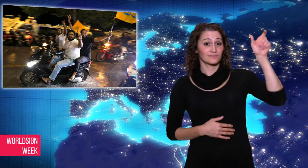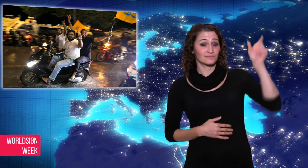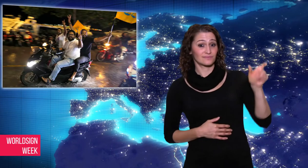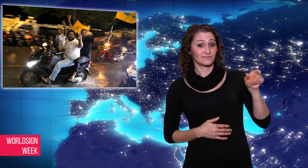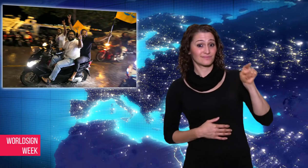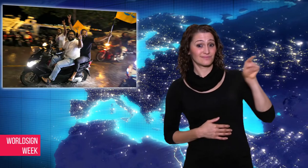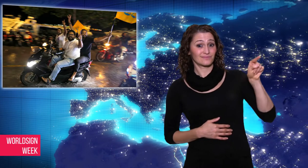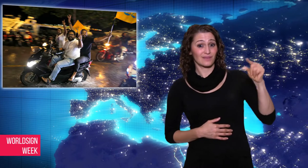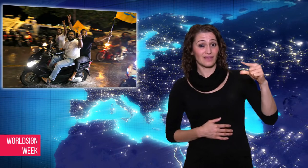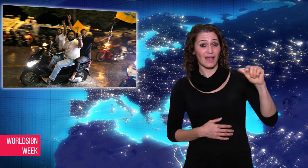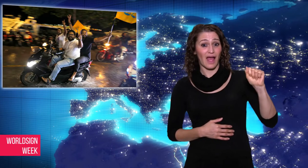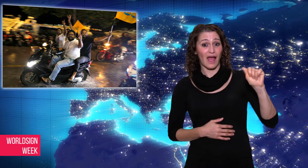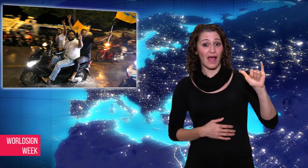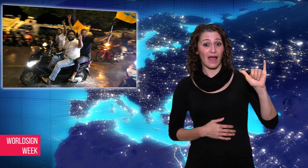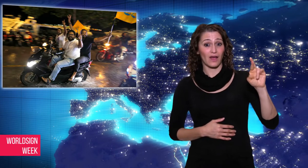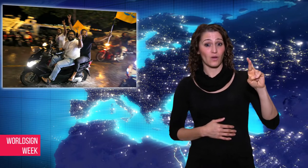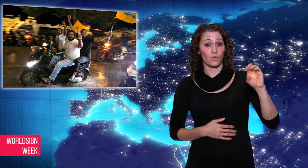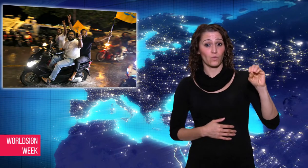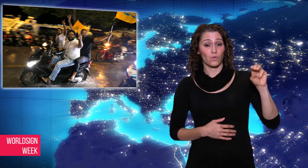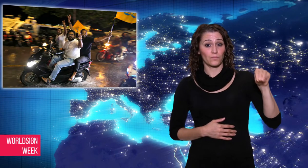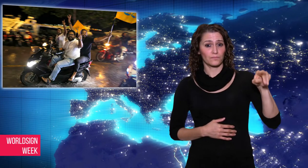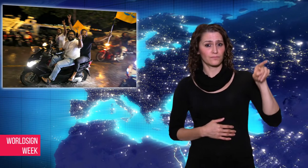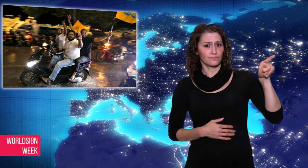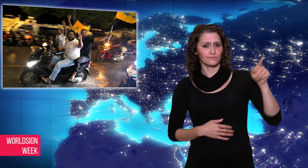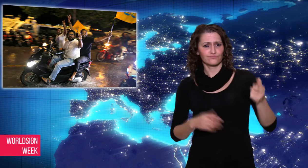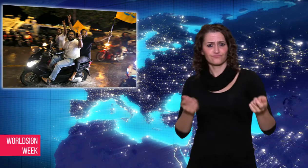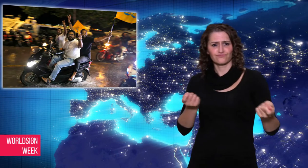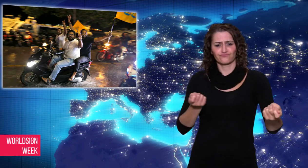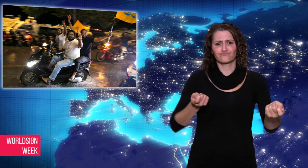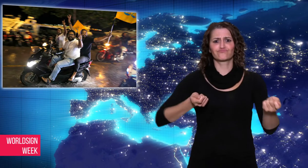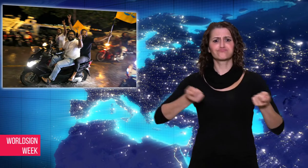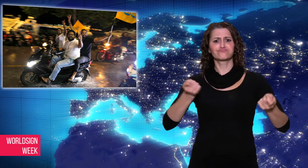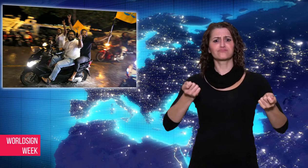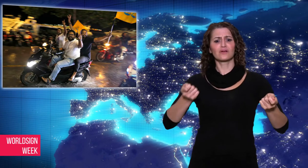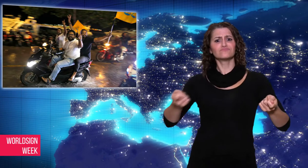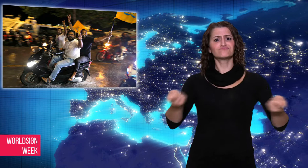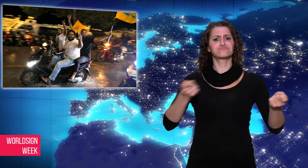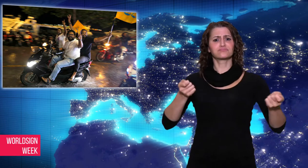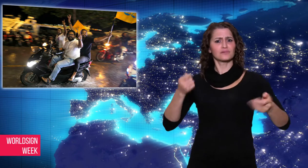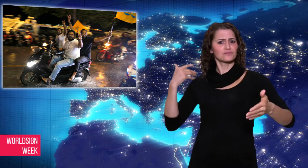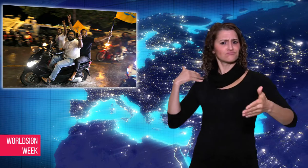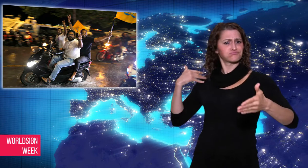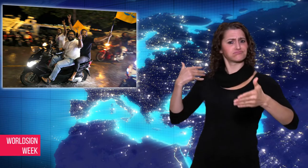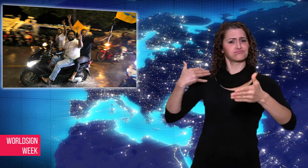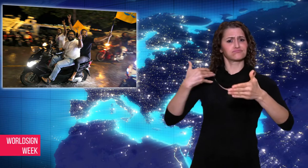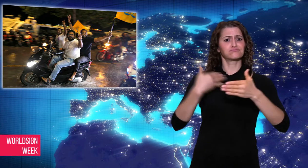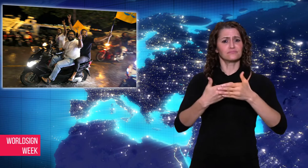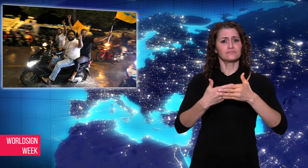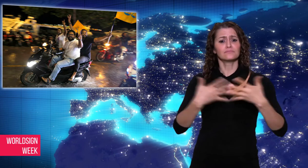Under Gayroom’s rule,